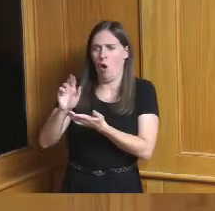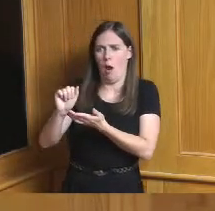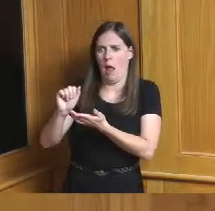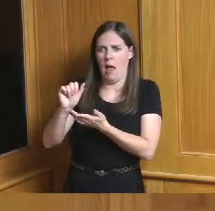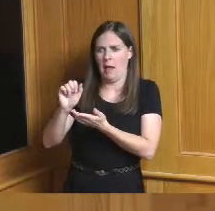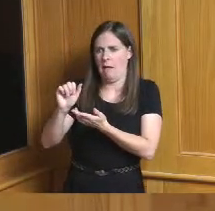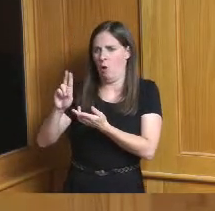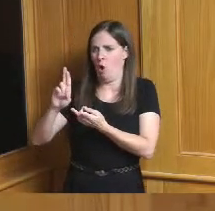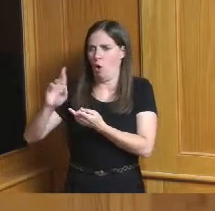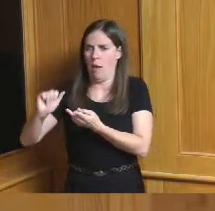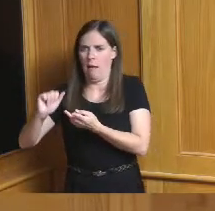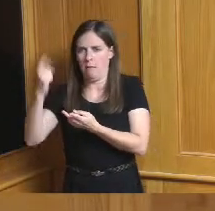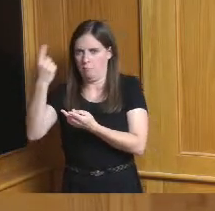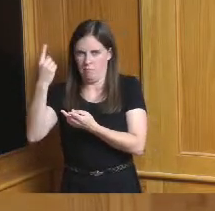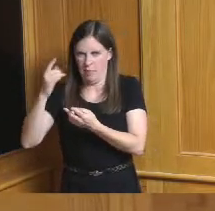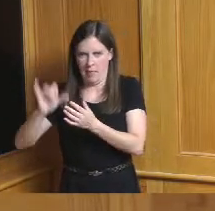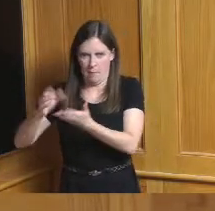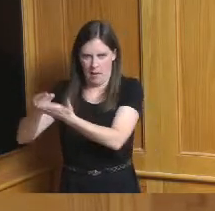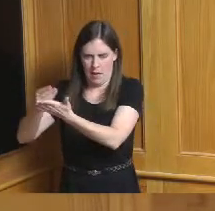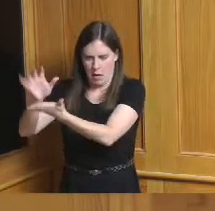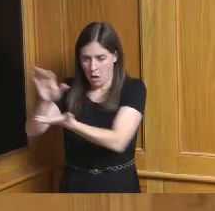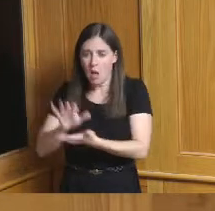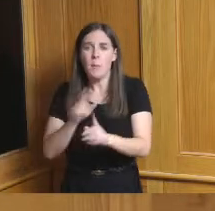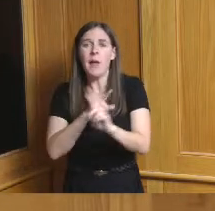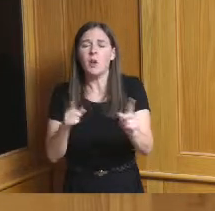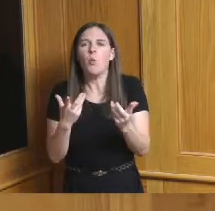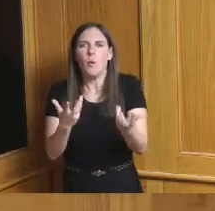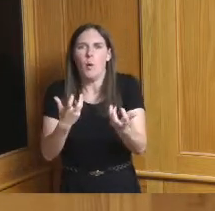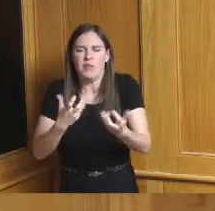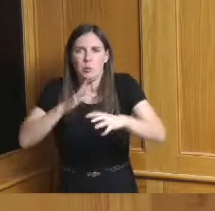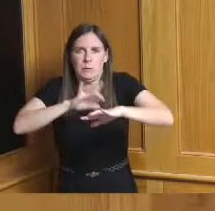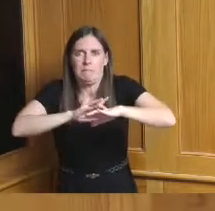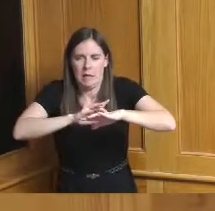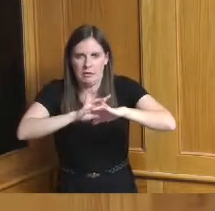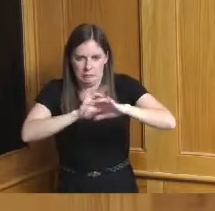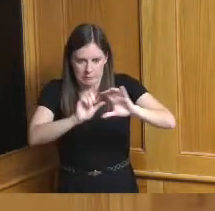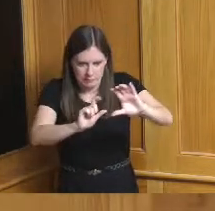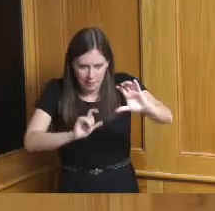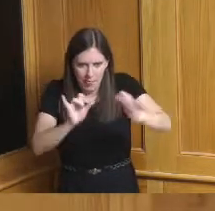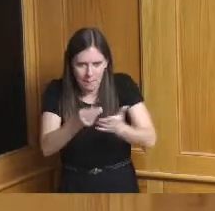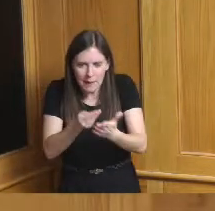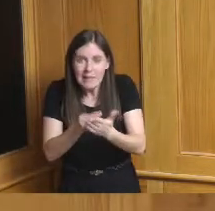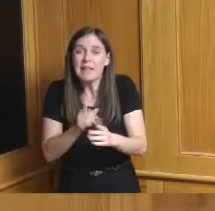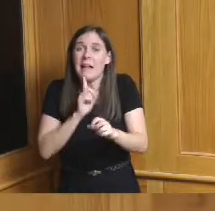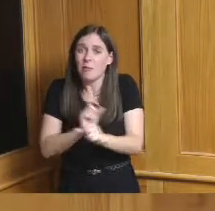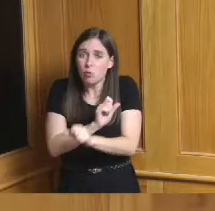get to stuff that not only we can touch and feel but the people that's living there can touch and